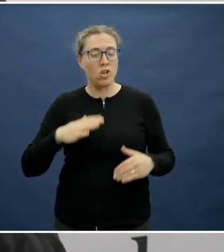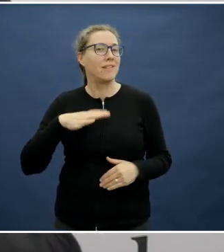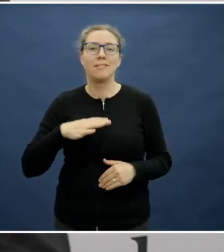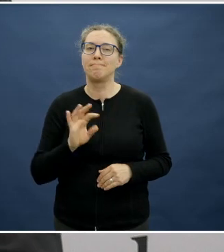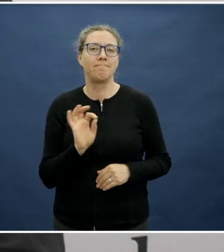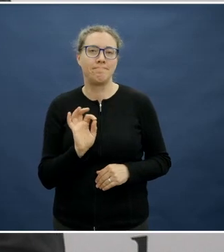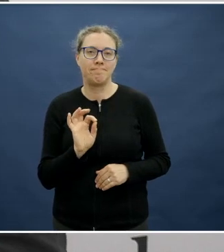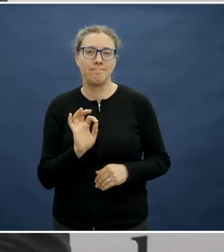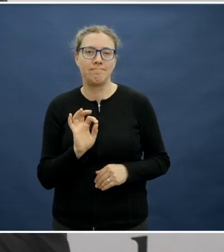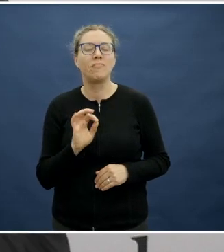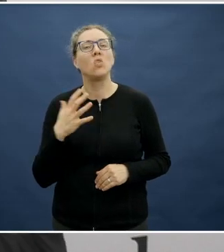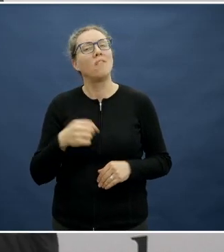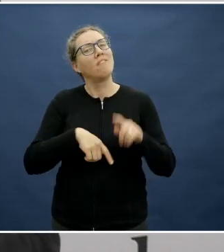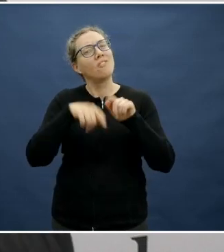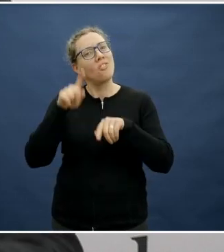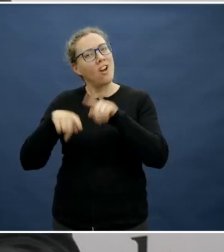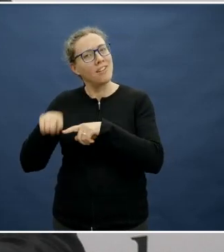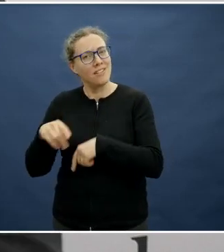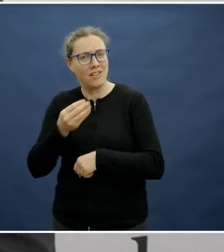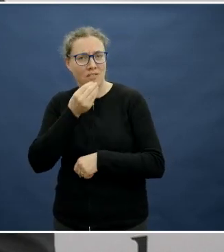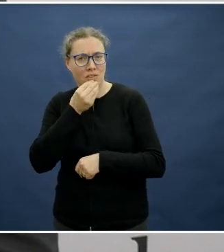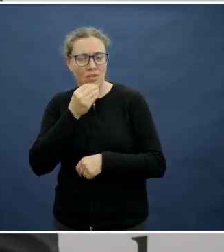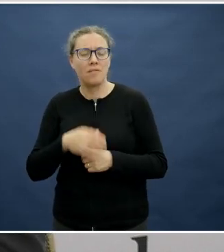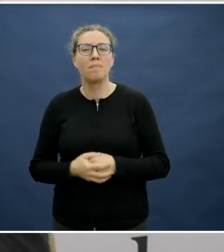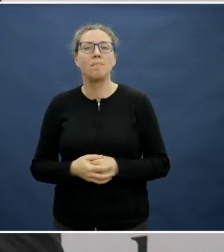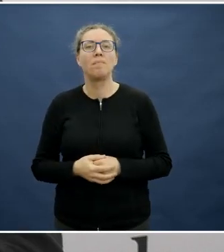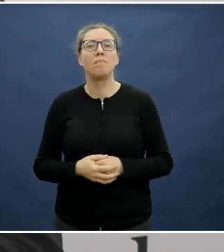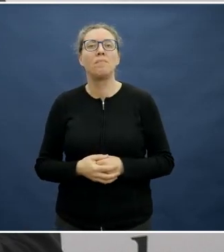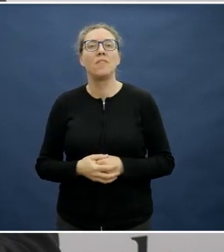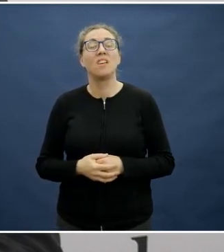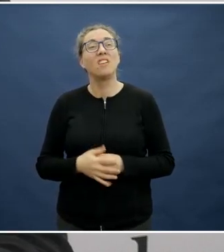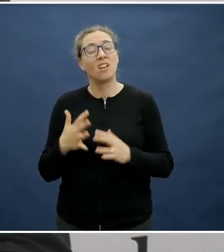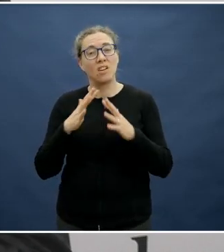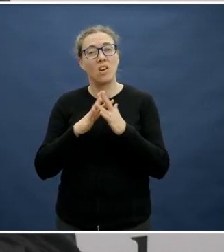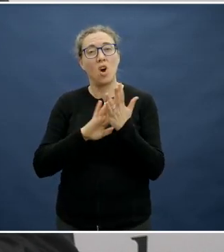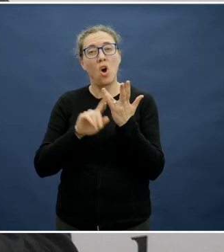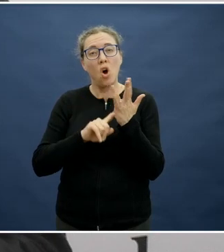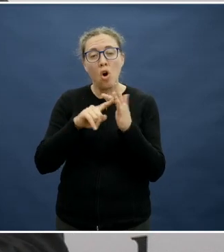So the key is a have a wide, varied diet. So think about where your whole grains are, think about where a little bit of dairy is,